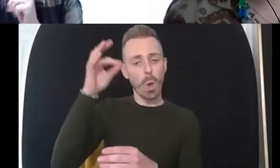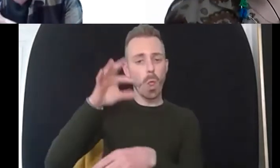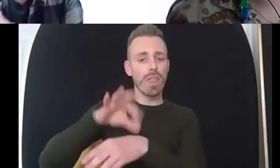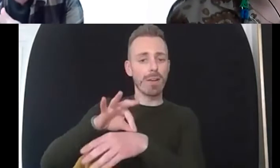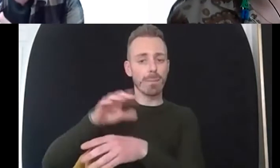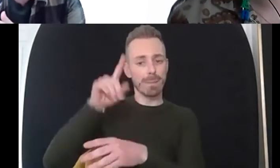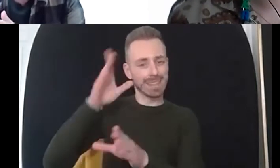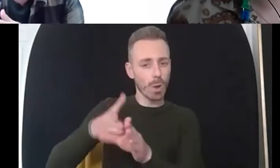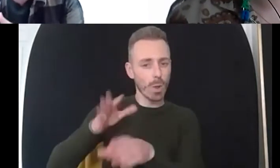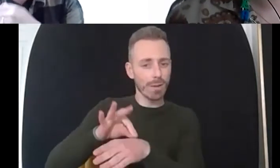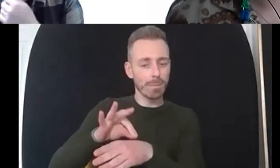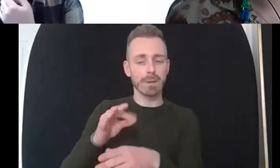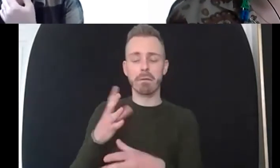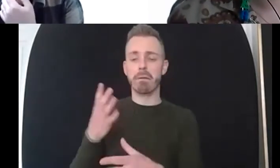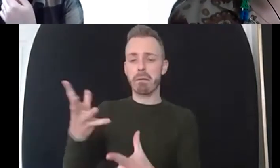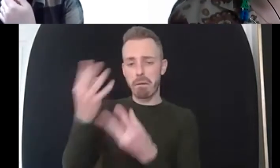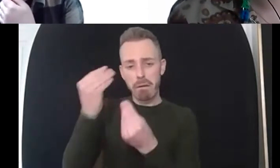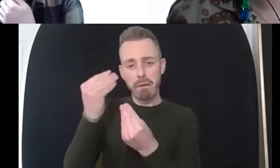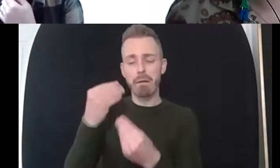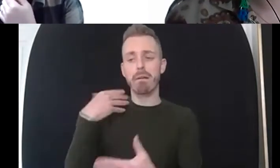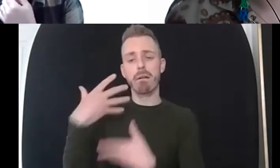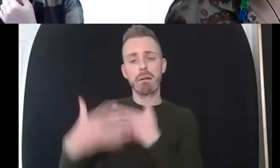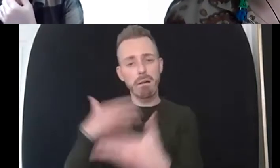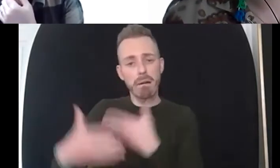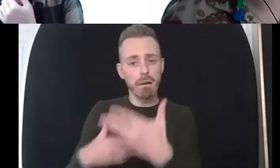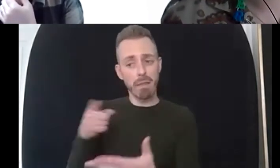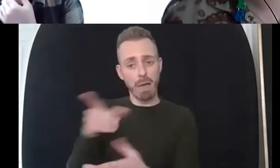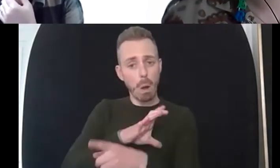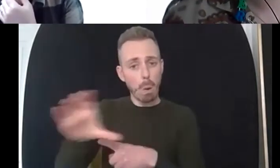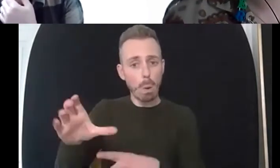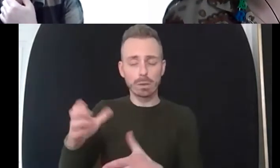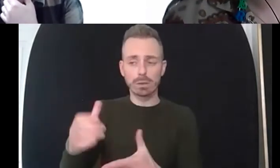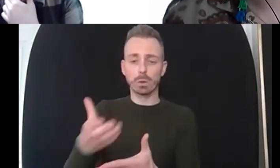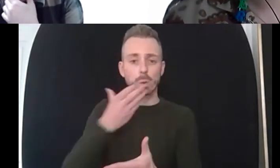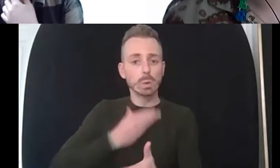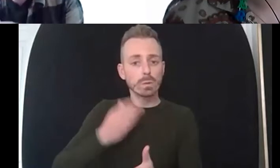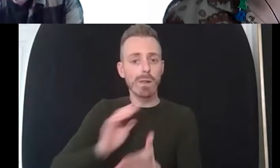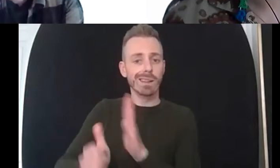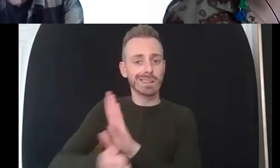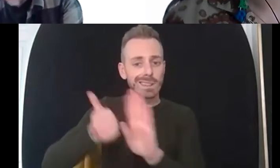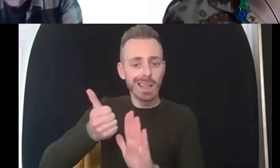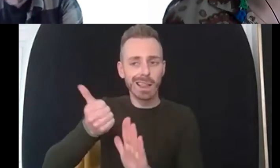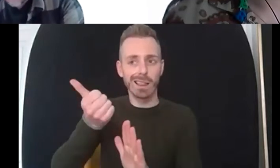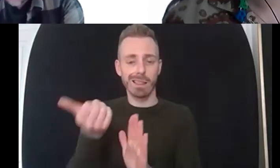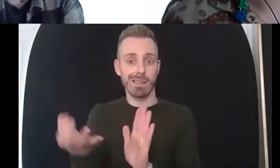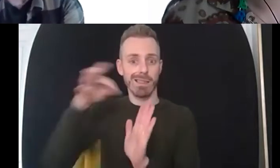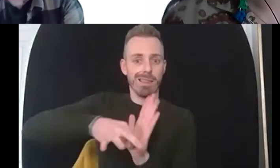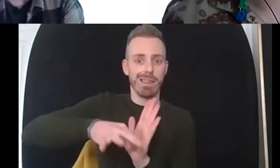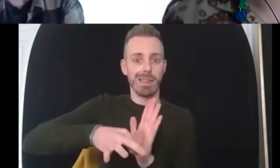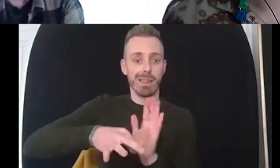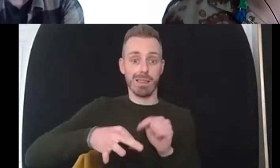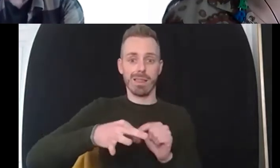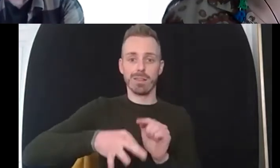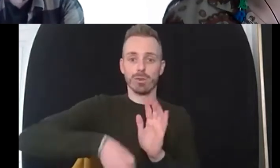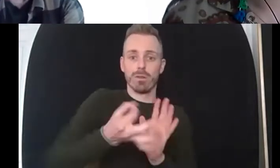was really good it gave me some um some helpful skills um to support uh other people um but i i